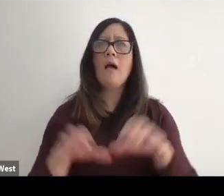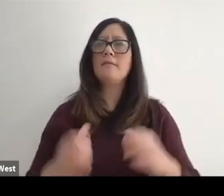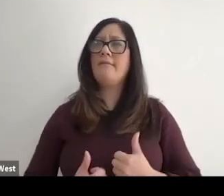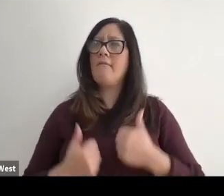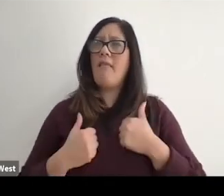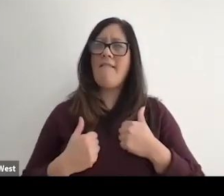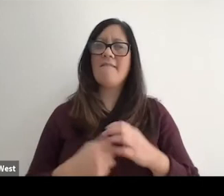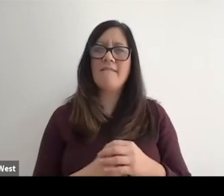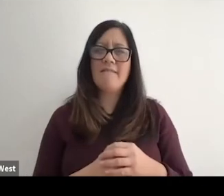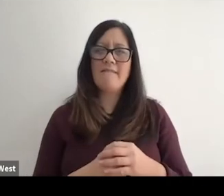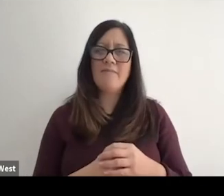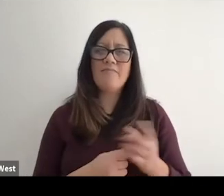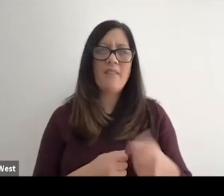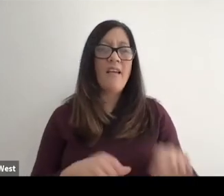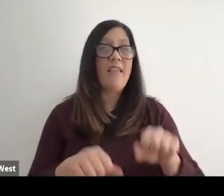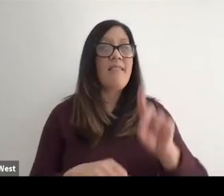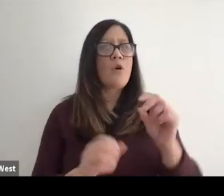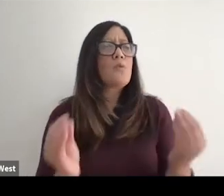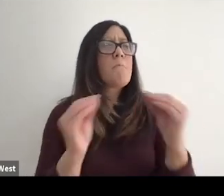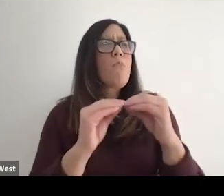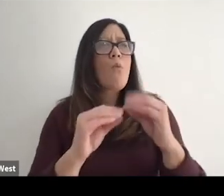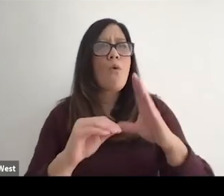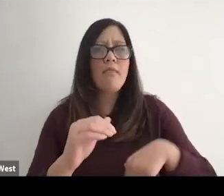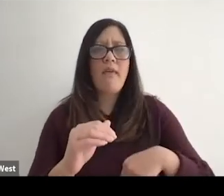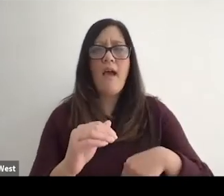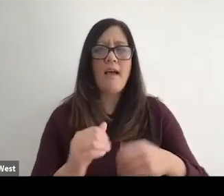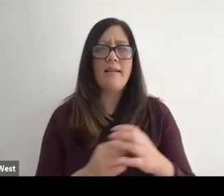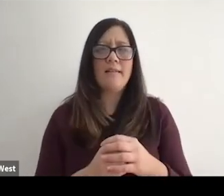lifestyle and that they could, they could do more than what was on the